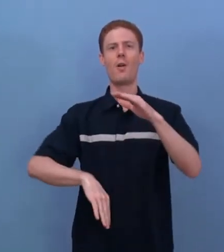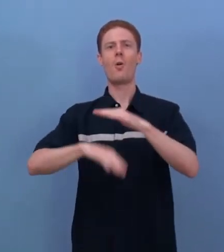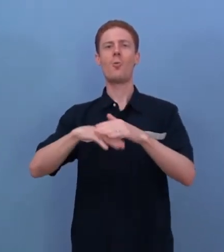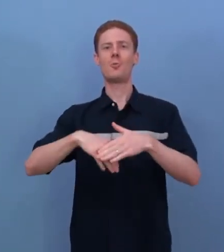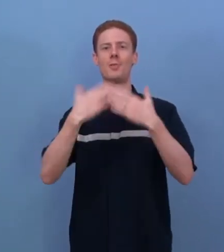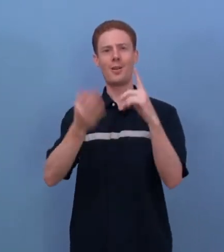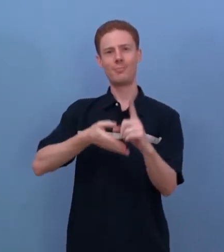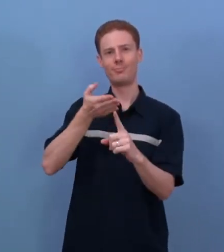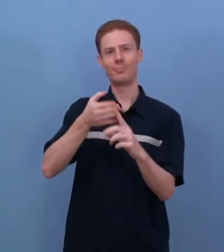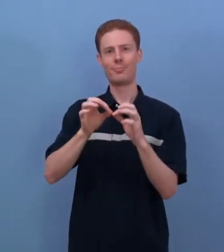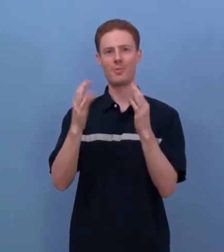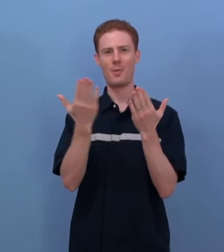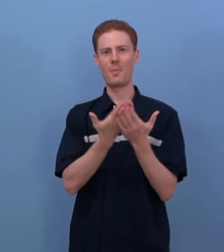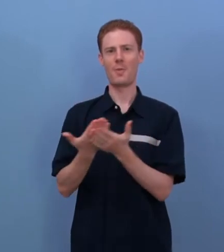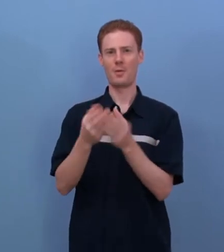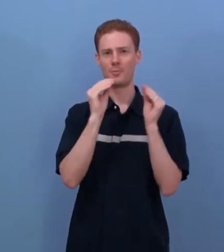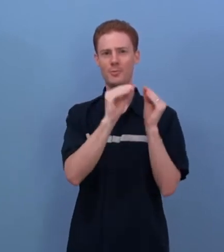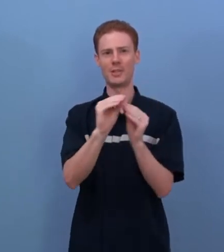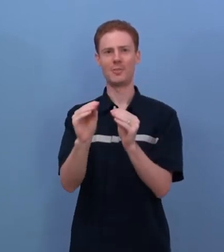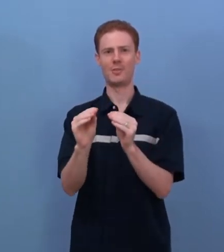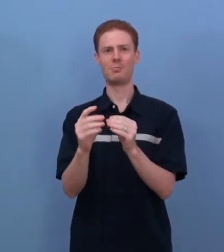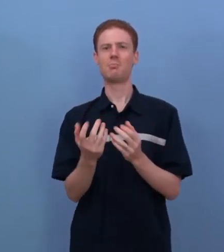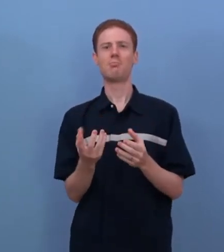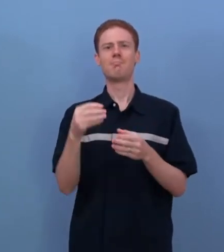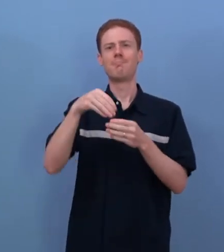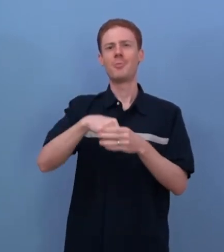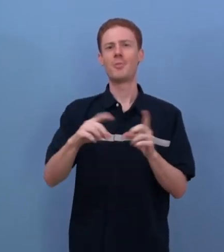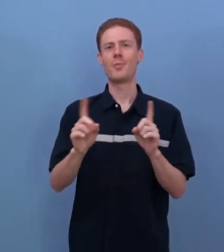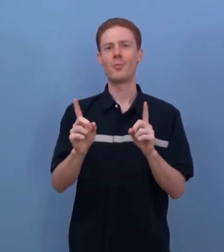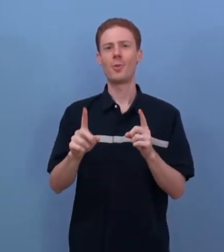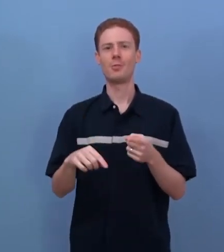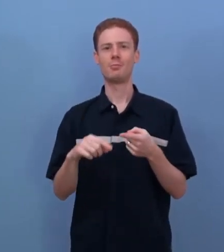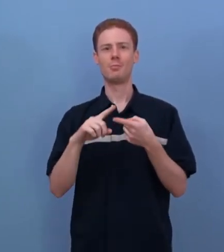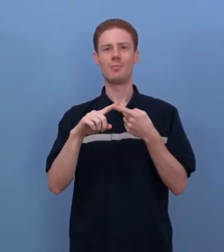The goal is a full day of bible teaching. So what will be involved